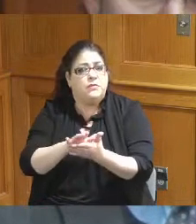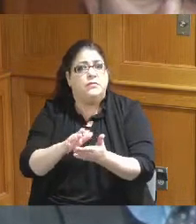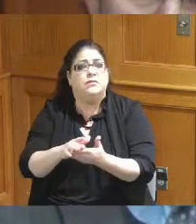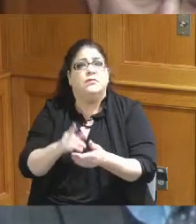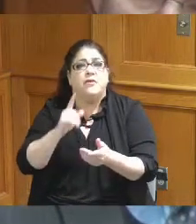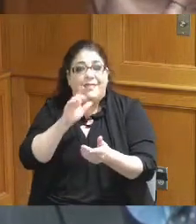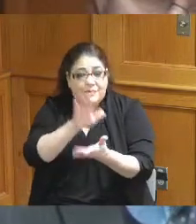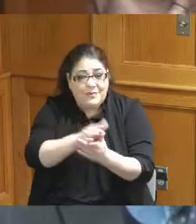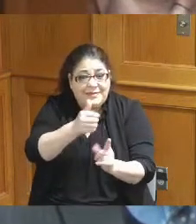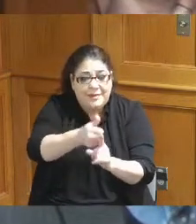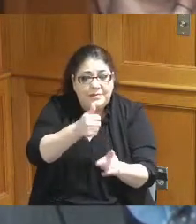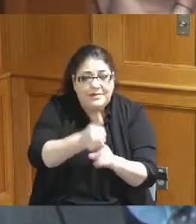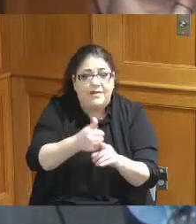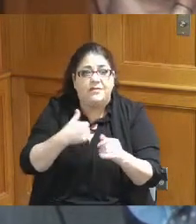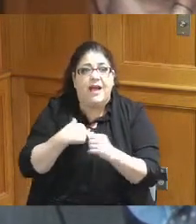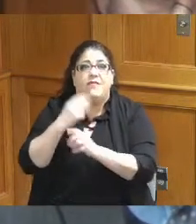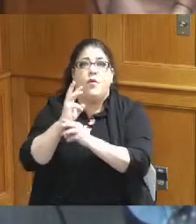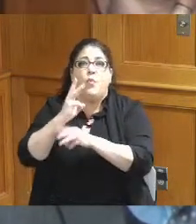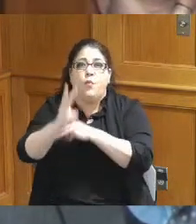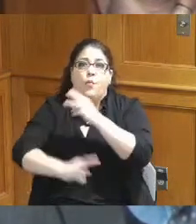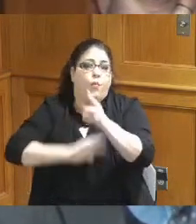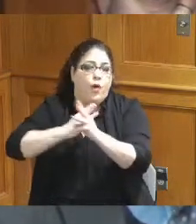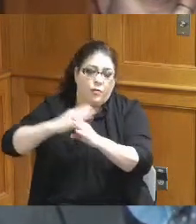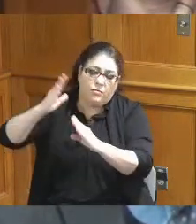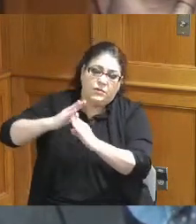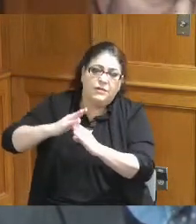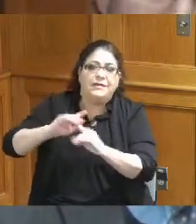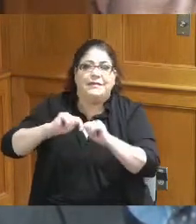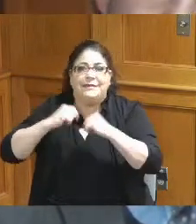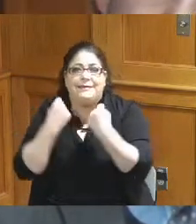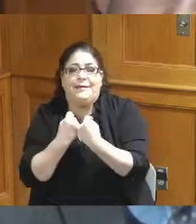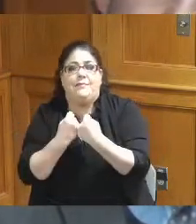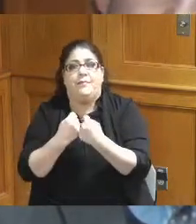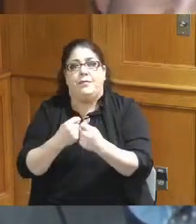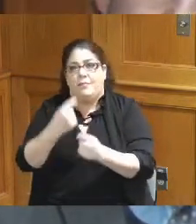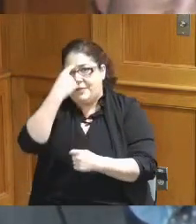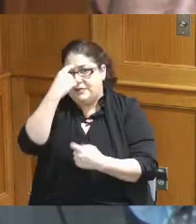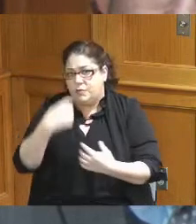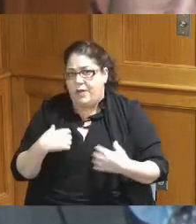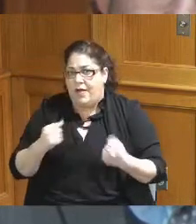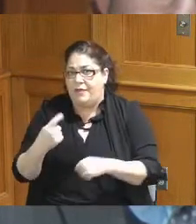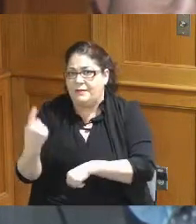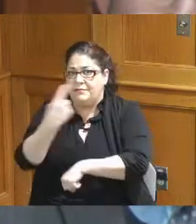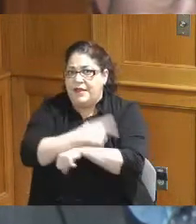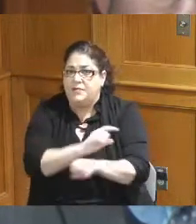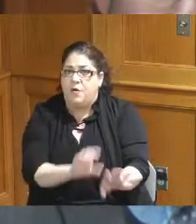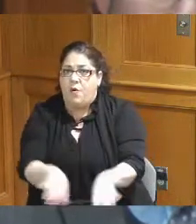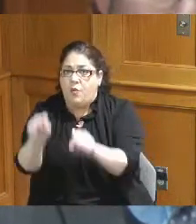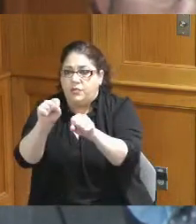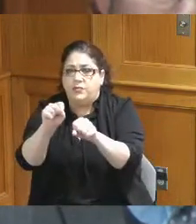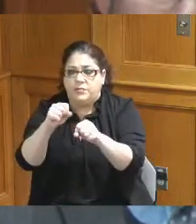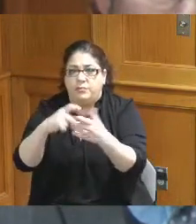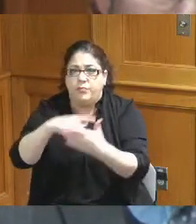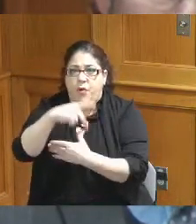have World Teen Mental Health Wellness Day events in their schools the grants are up to